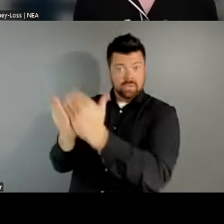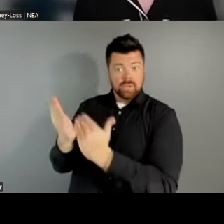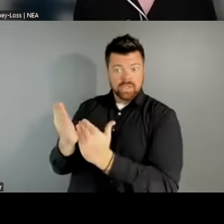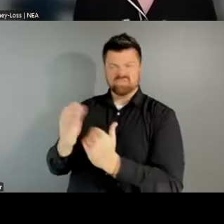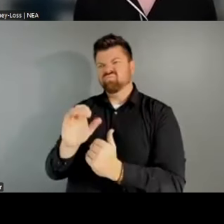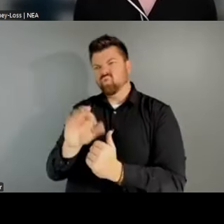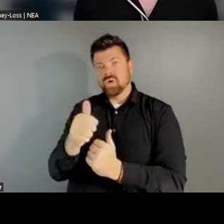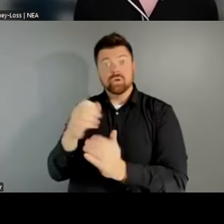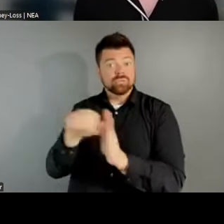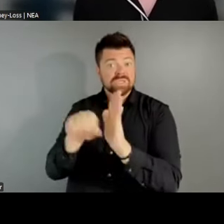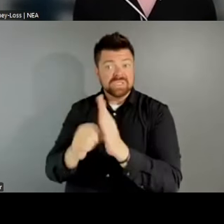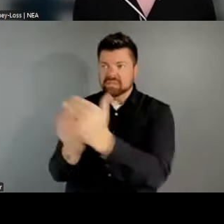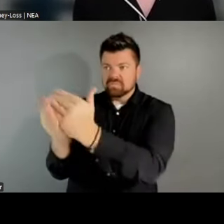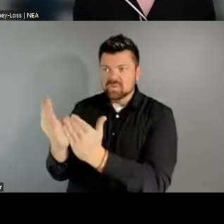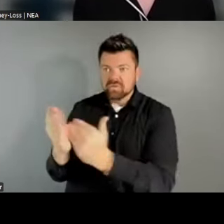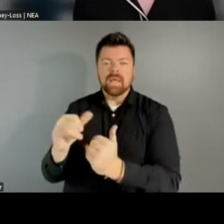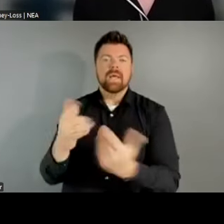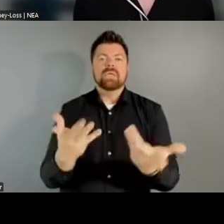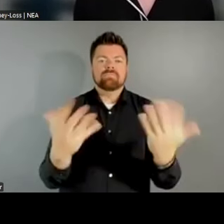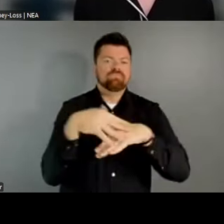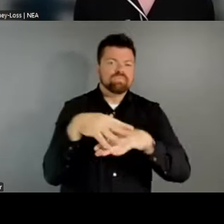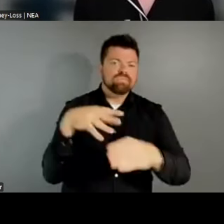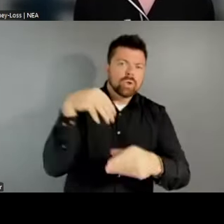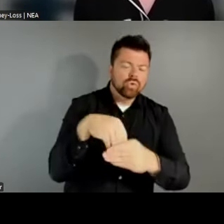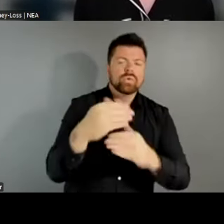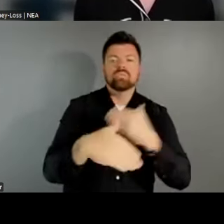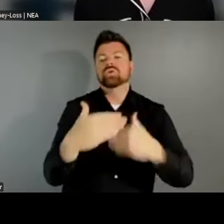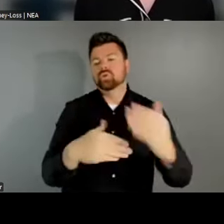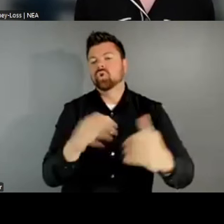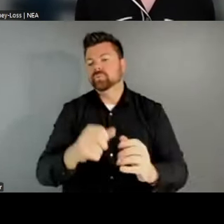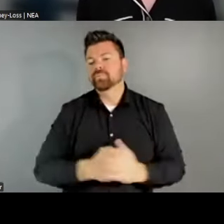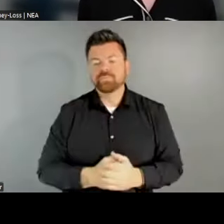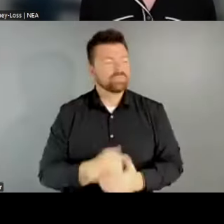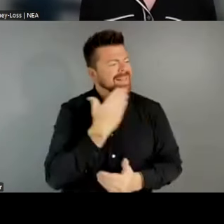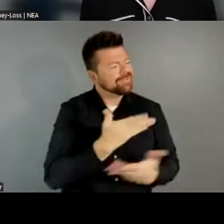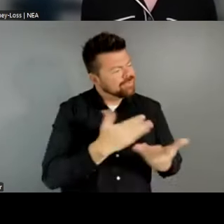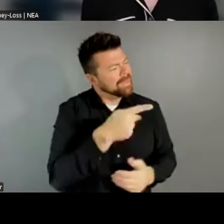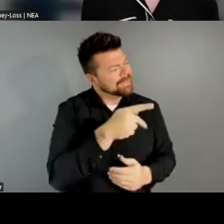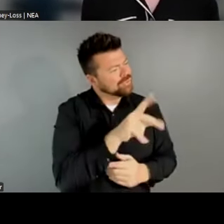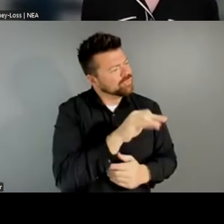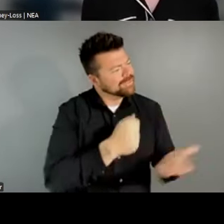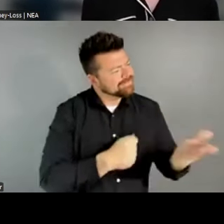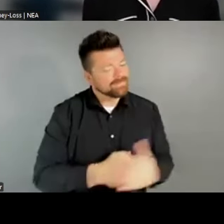that will be part of the process as well. - Thank you so much, Patricia. Wanted to take a beat here